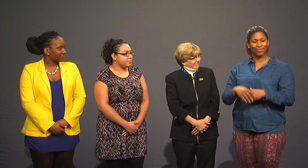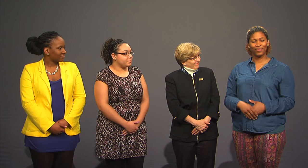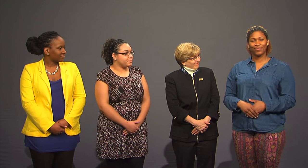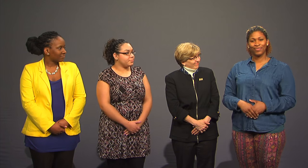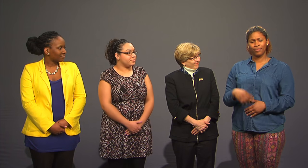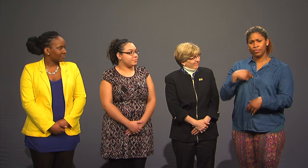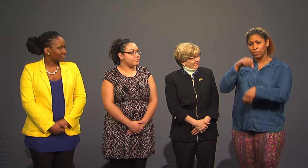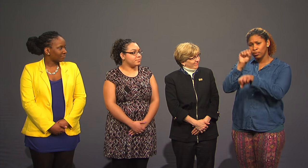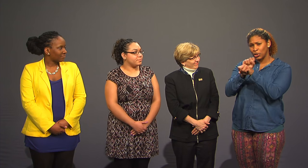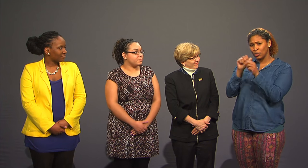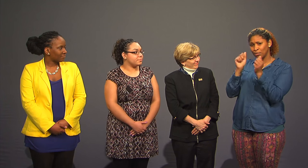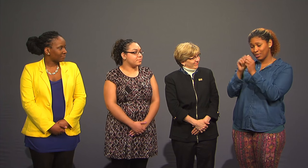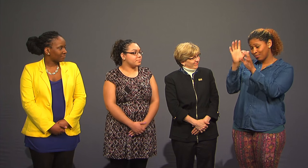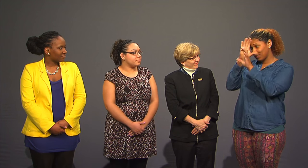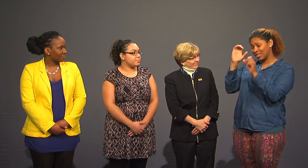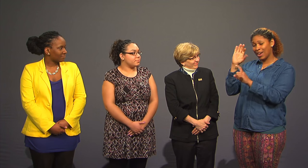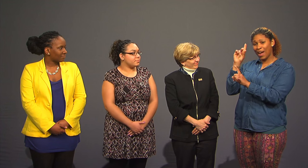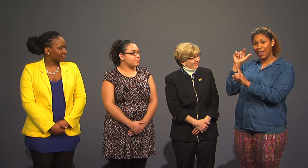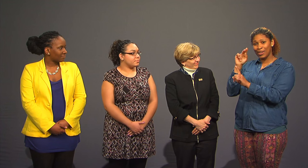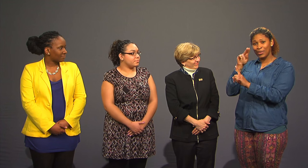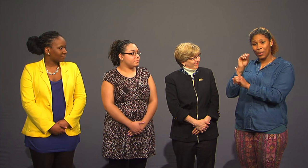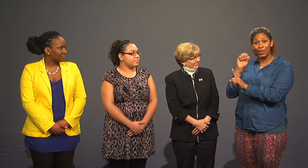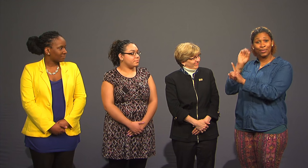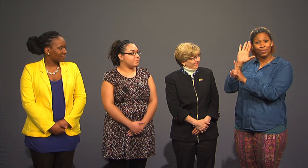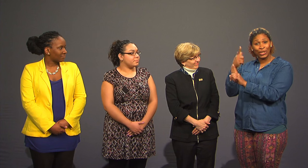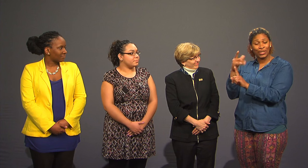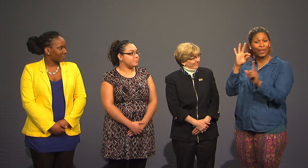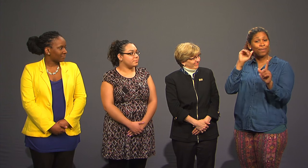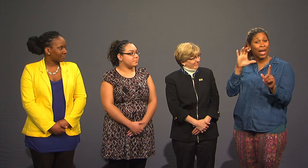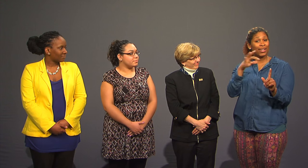I am working with President Cordano, the SBG, our faculty, and staff